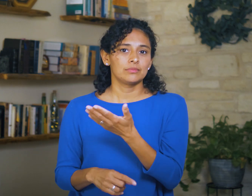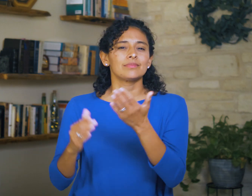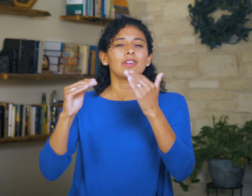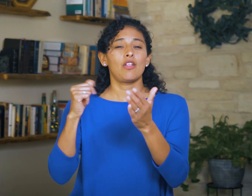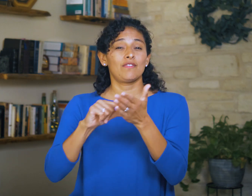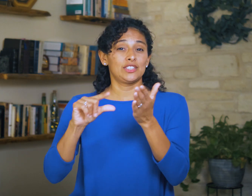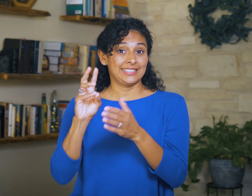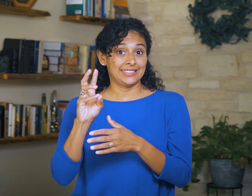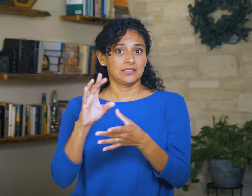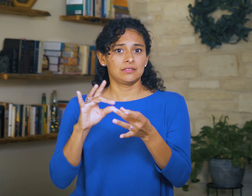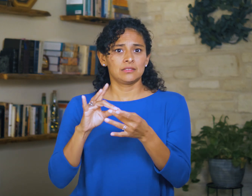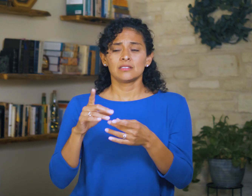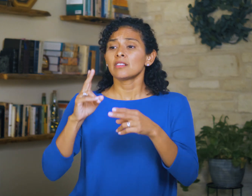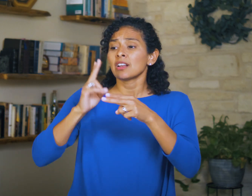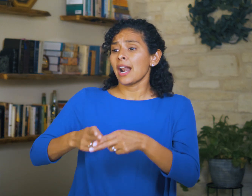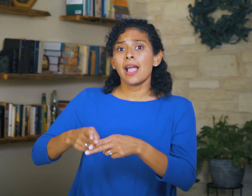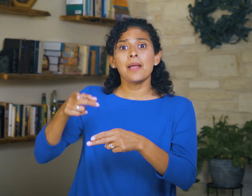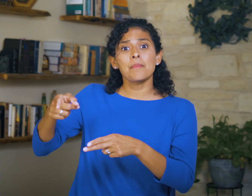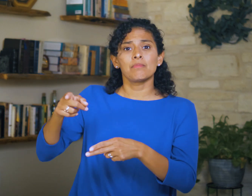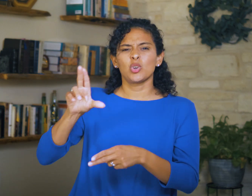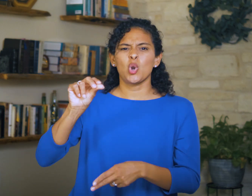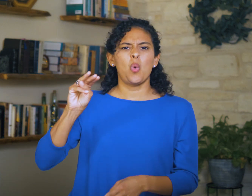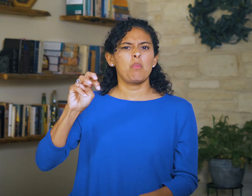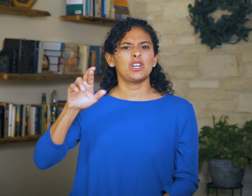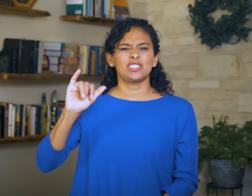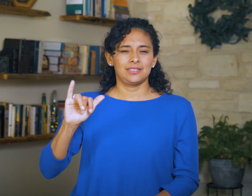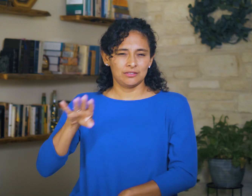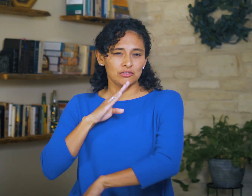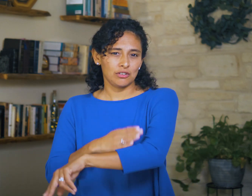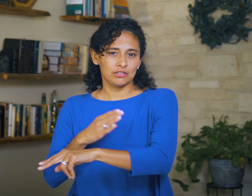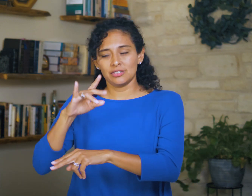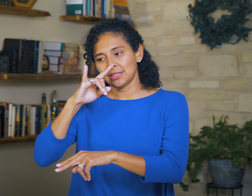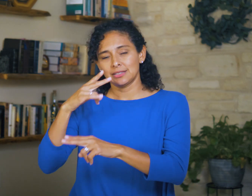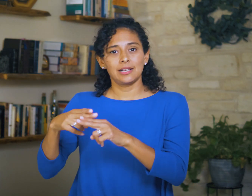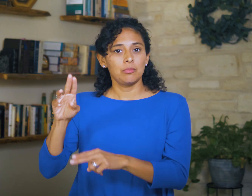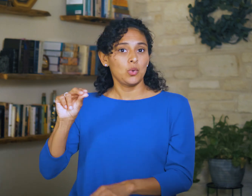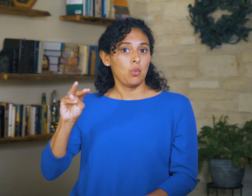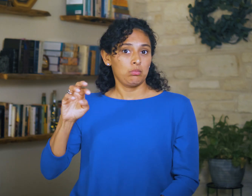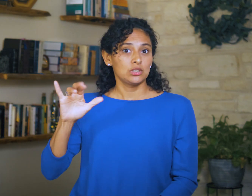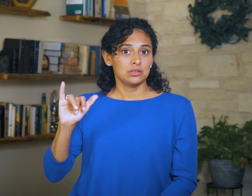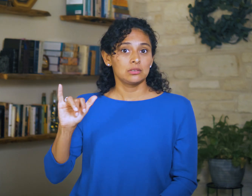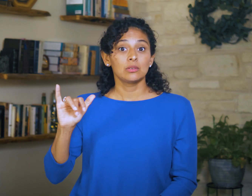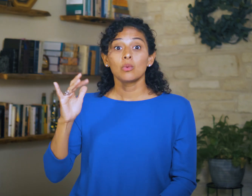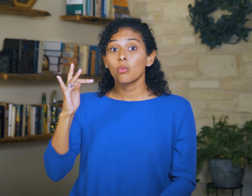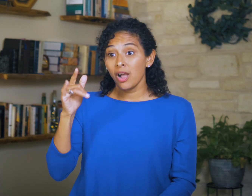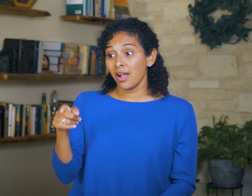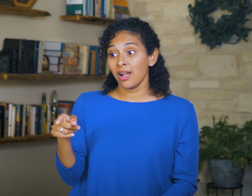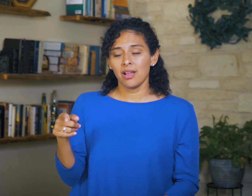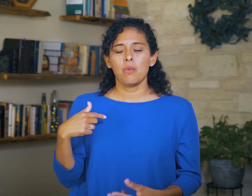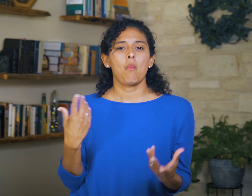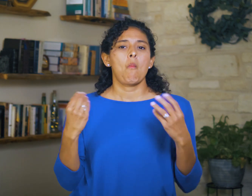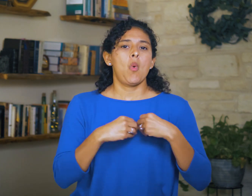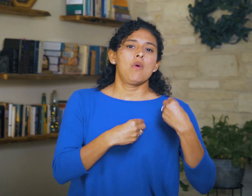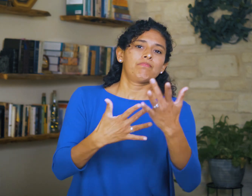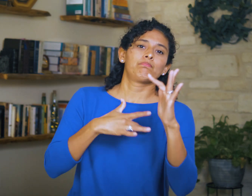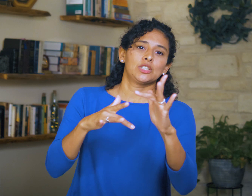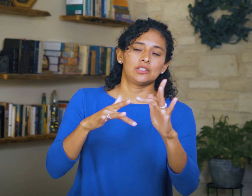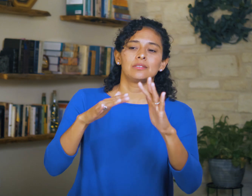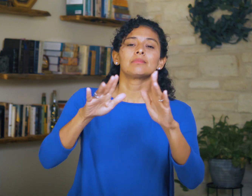“Call her name No Mercy, for I will no more have mercy